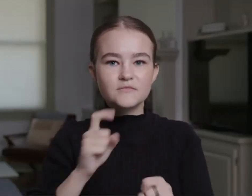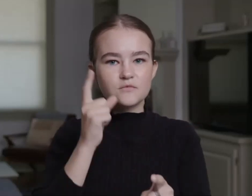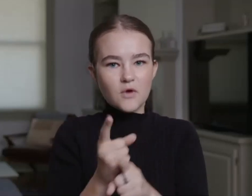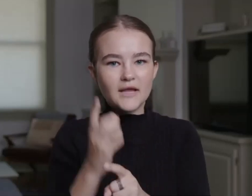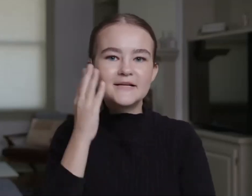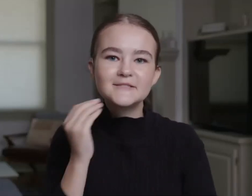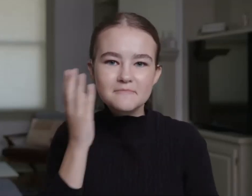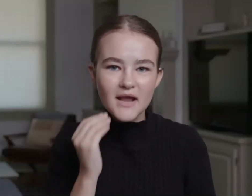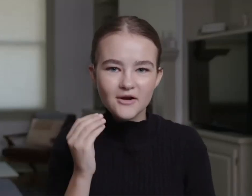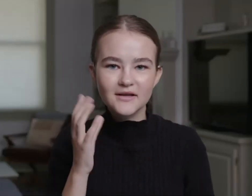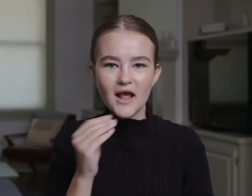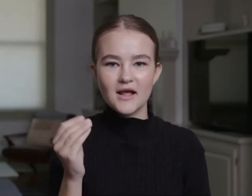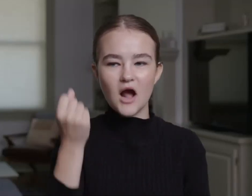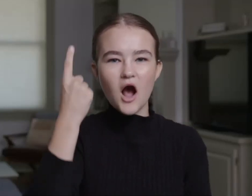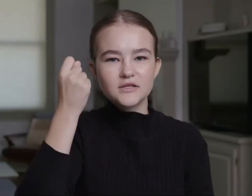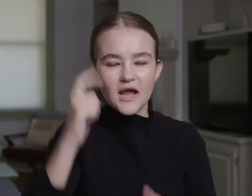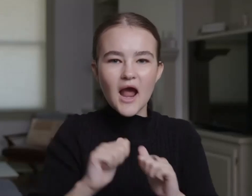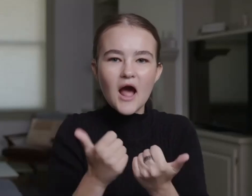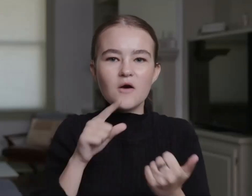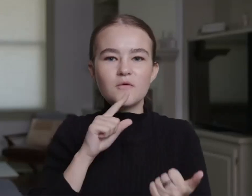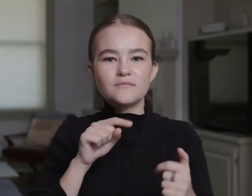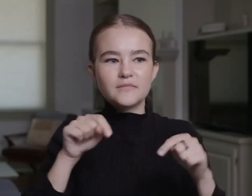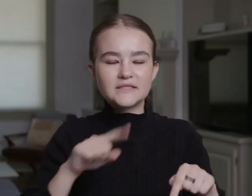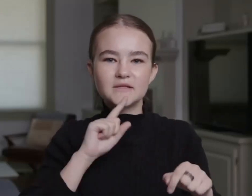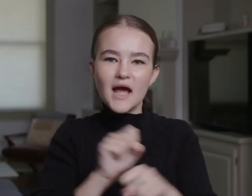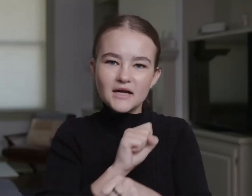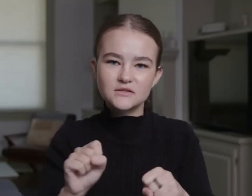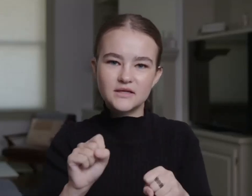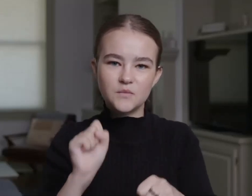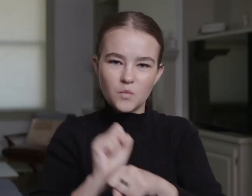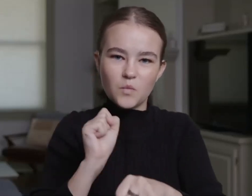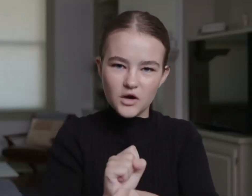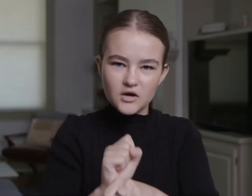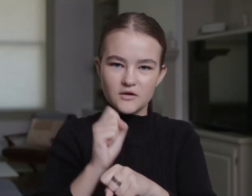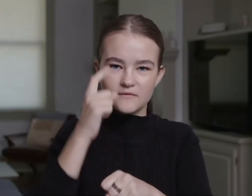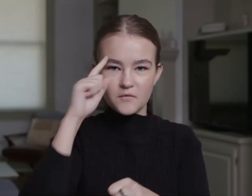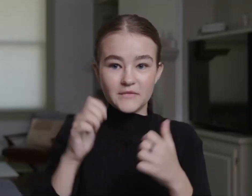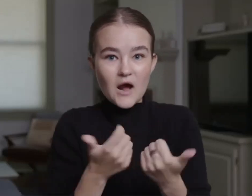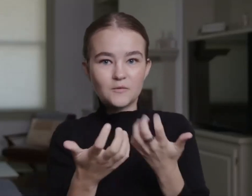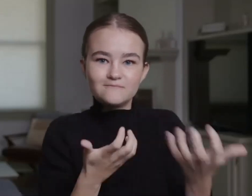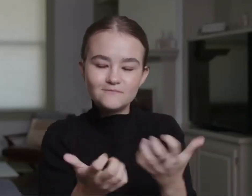He fought for that because he wanted to have an authentic experience and to be able to have an actress who understood